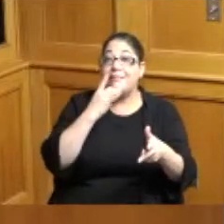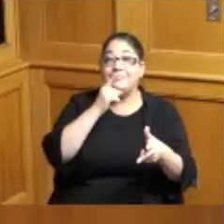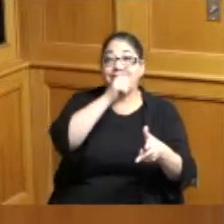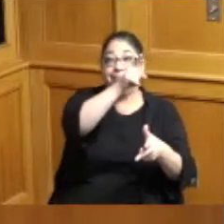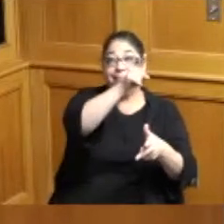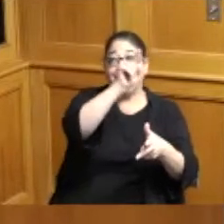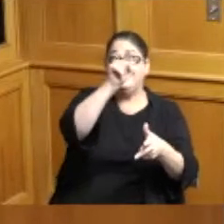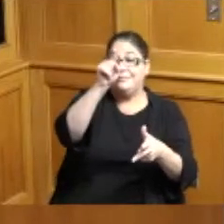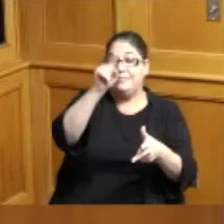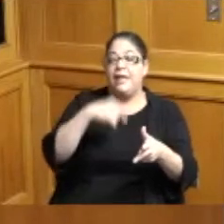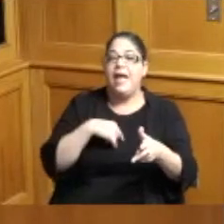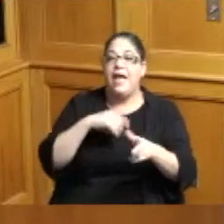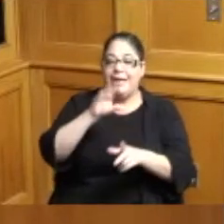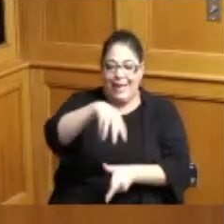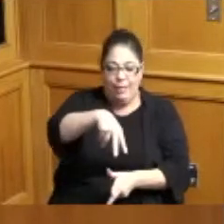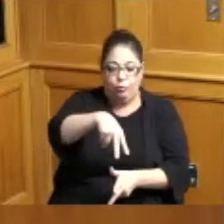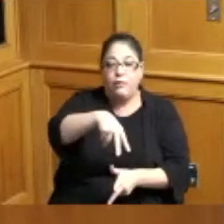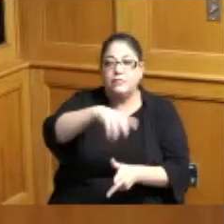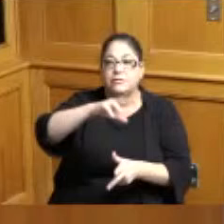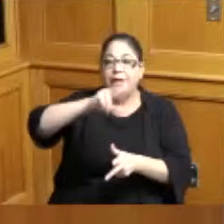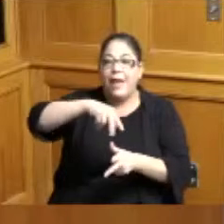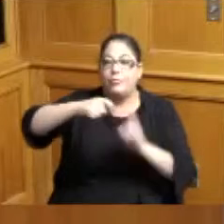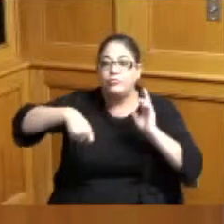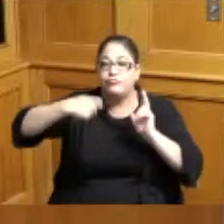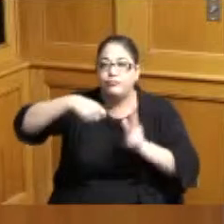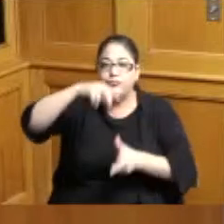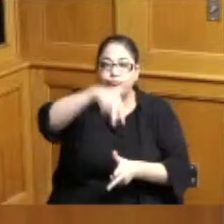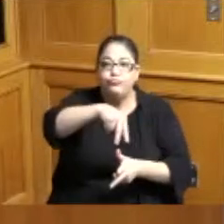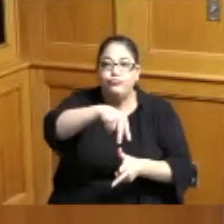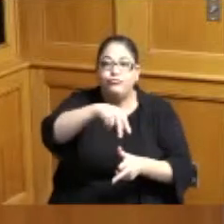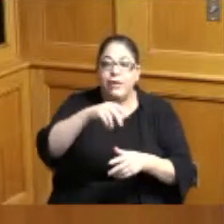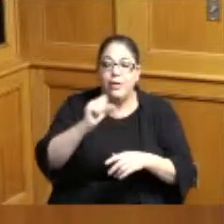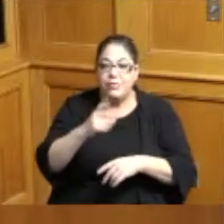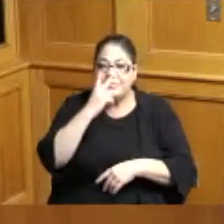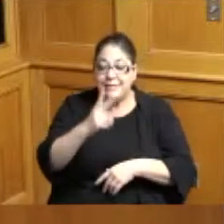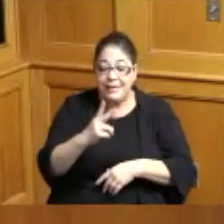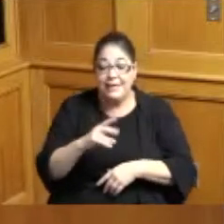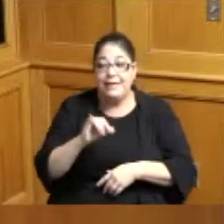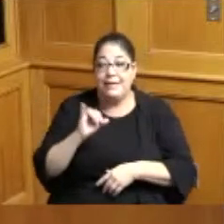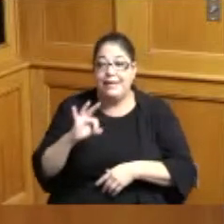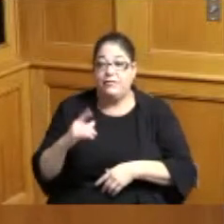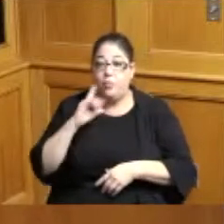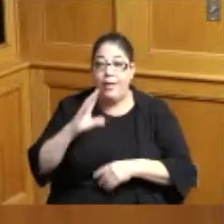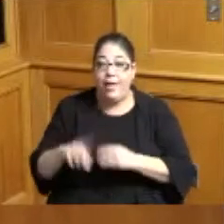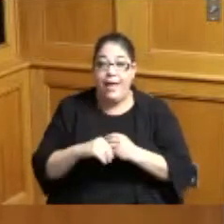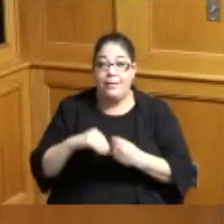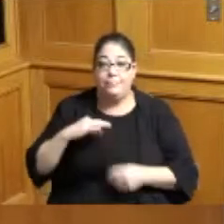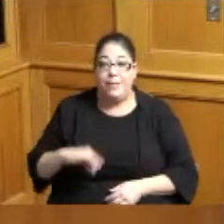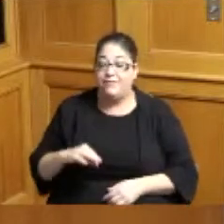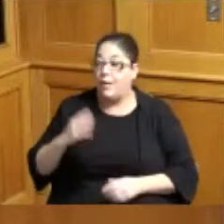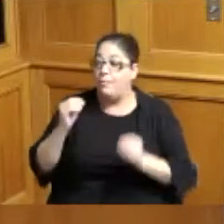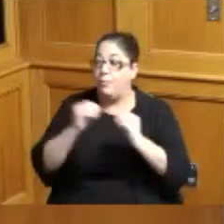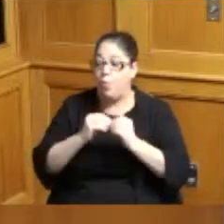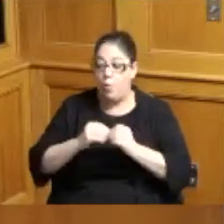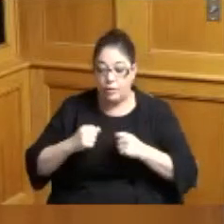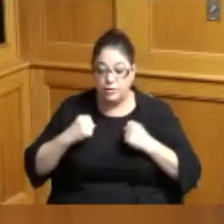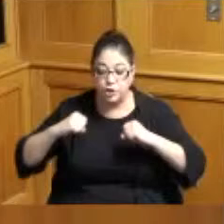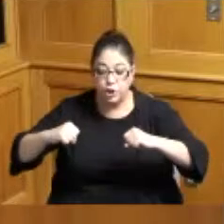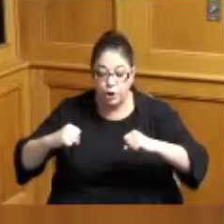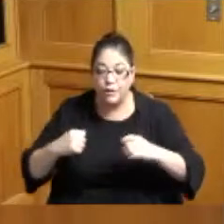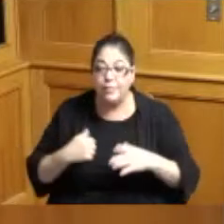the cameras have a couple added benefits number one it's more security these cameras can read